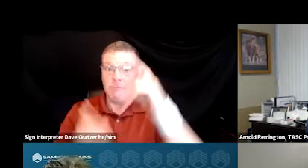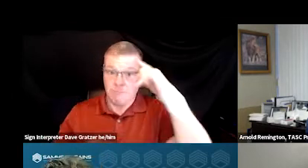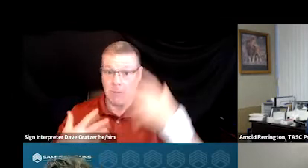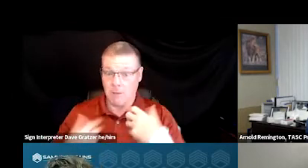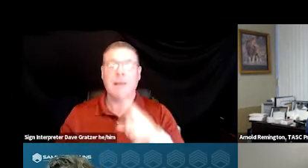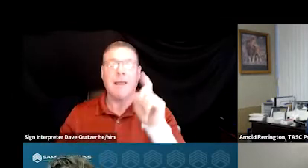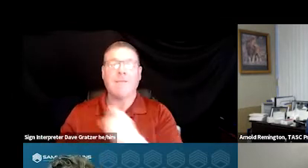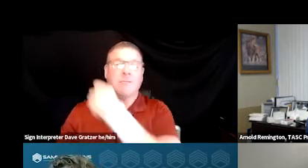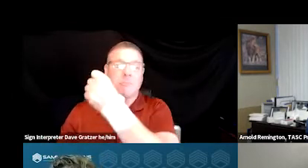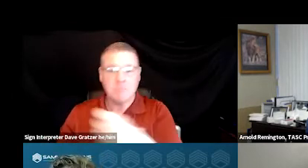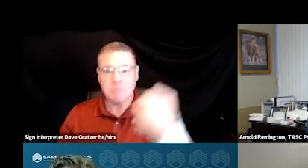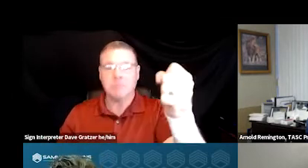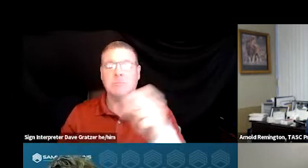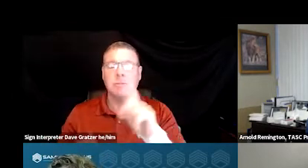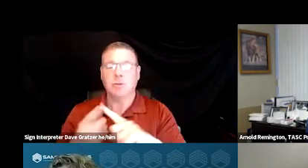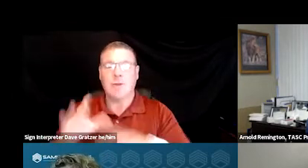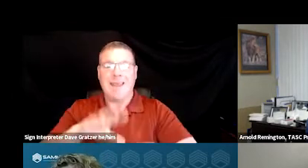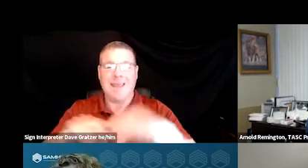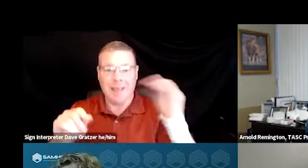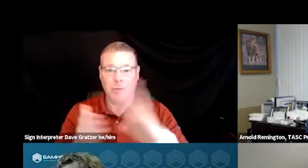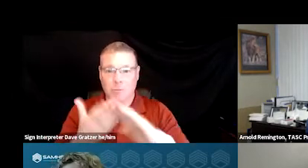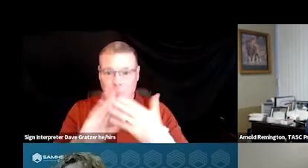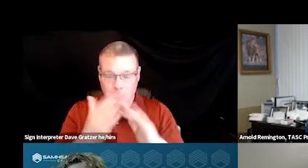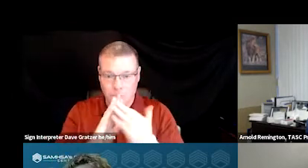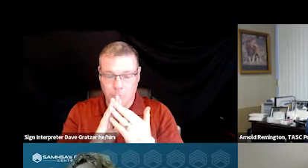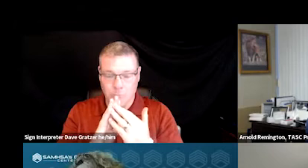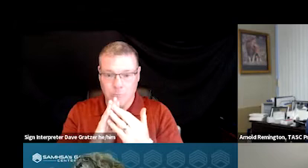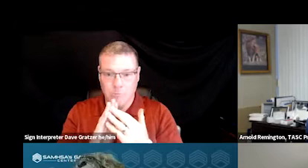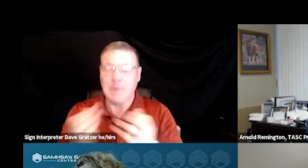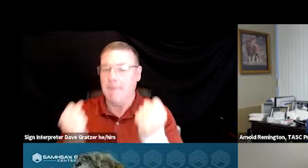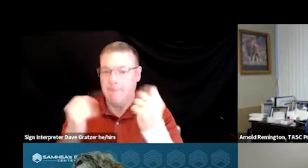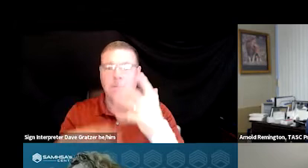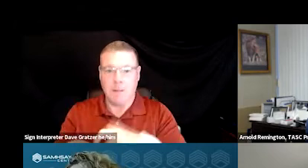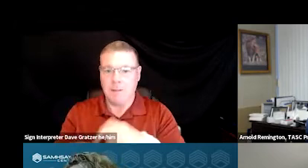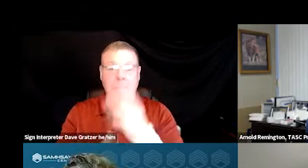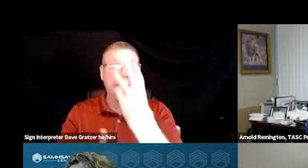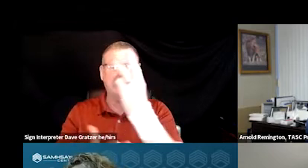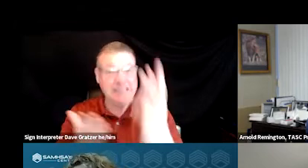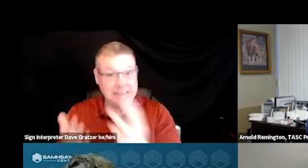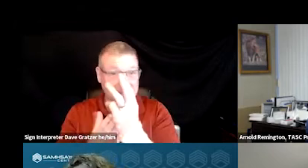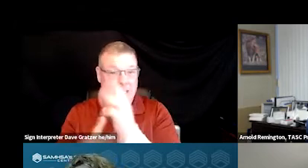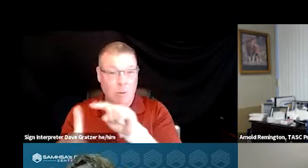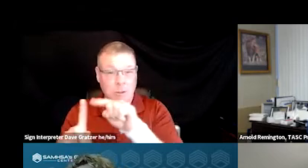to be transported outside of our community many times up to six hours away for treatment.